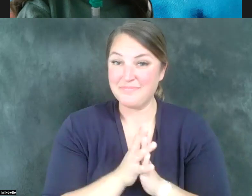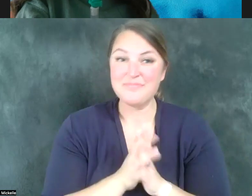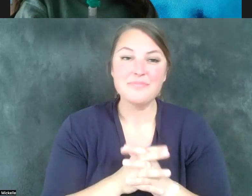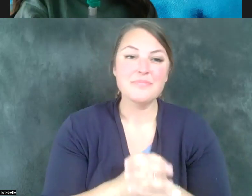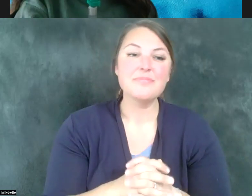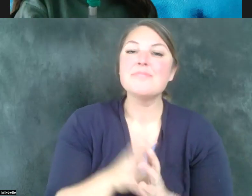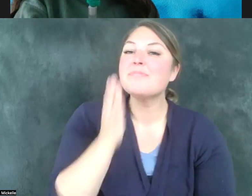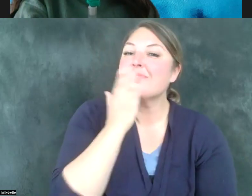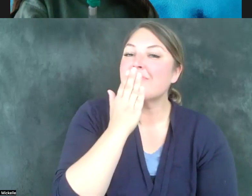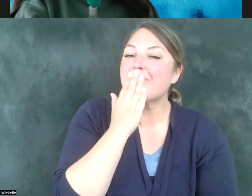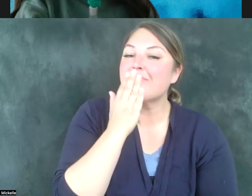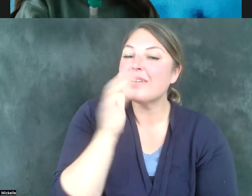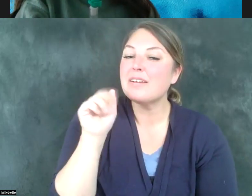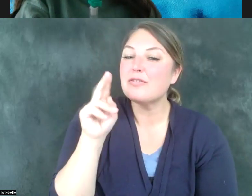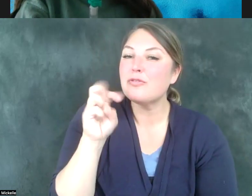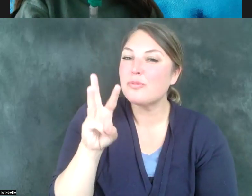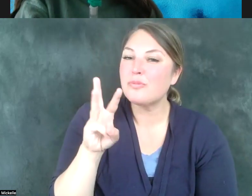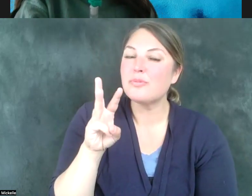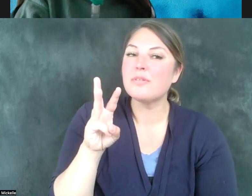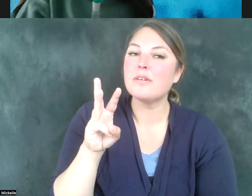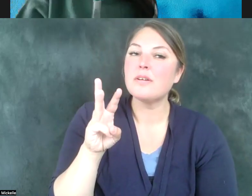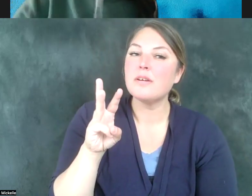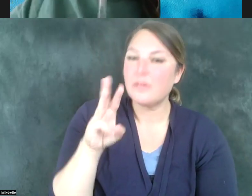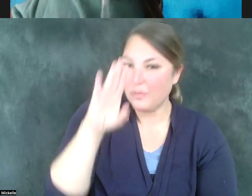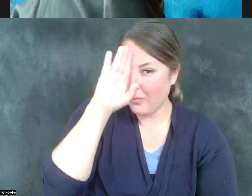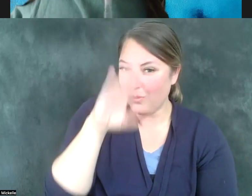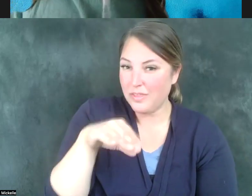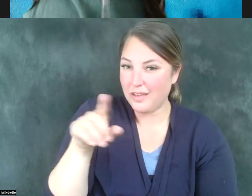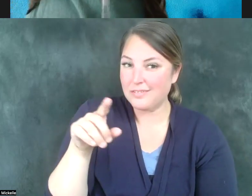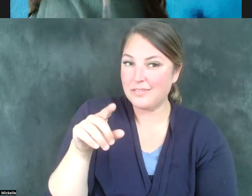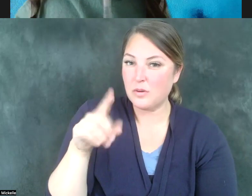Thank you, Andrew. You know, one of the things that informs my